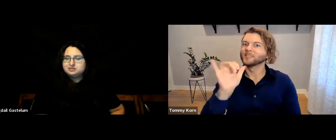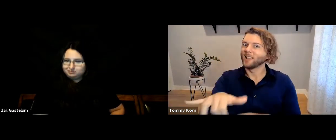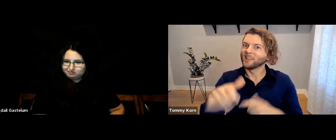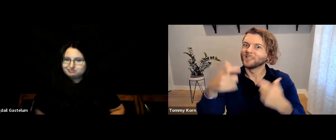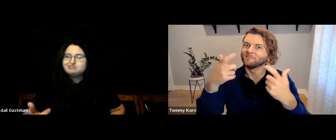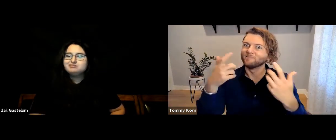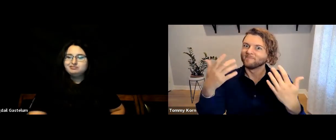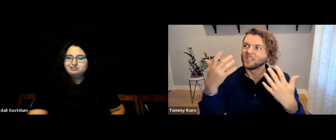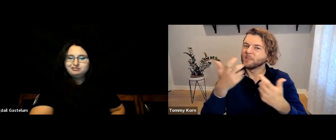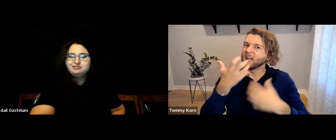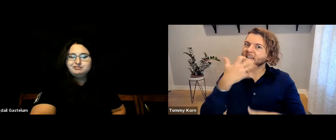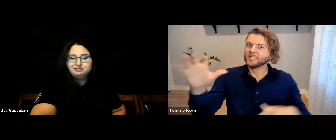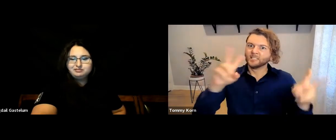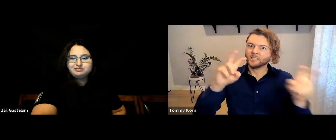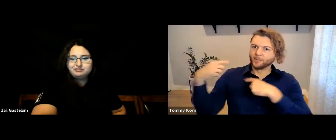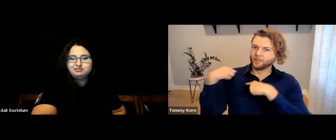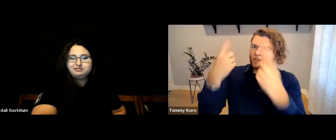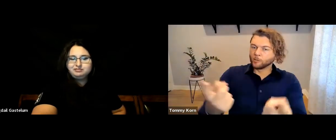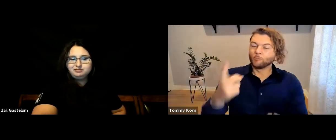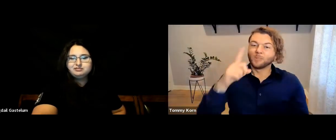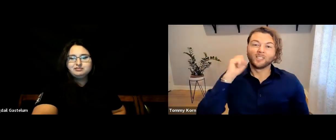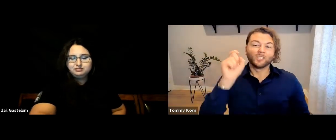that has been a hot topic for many years.